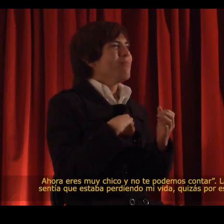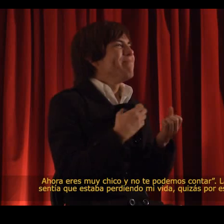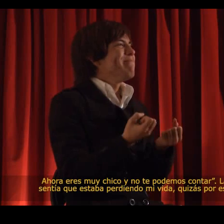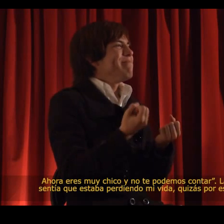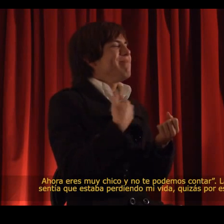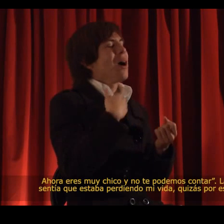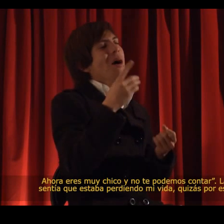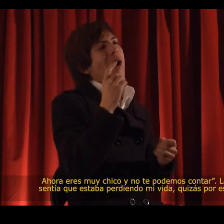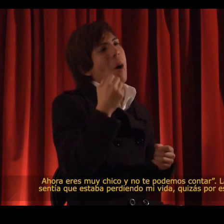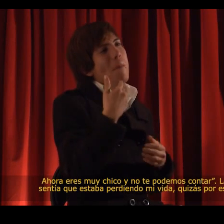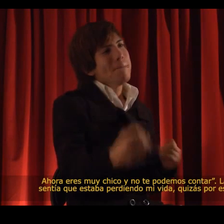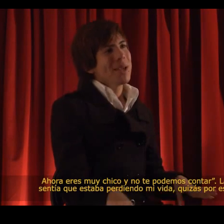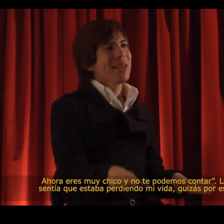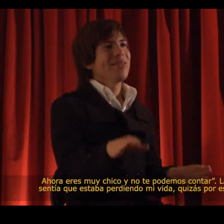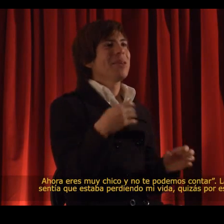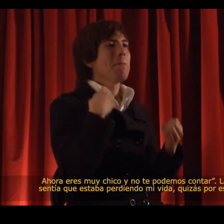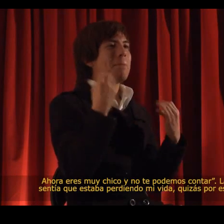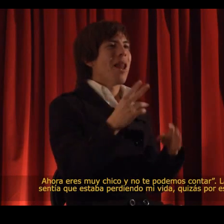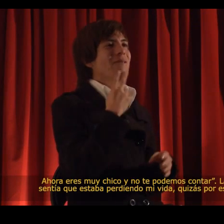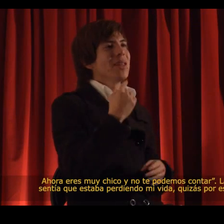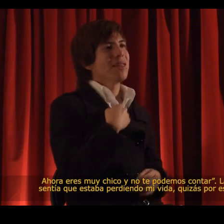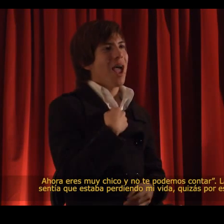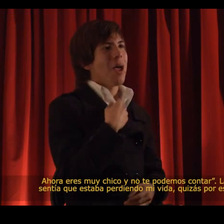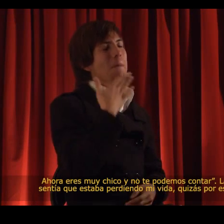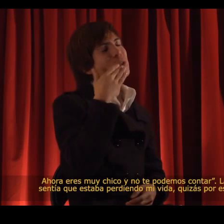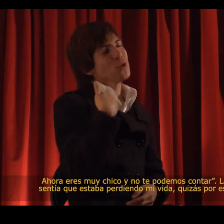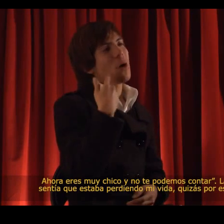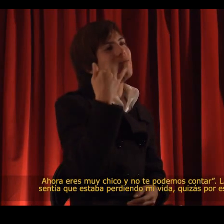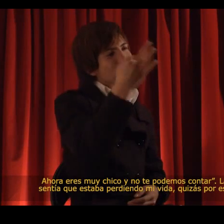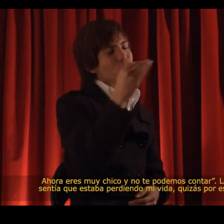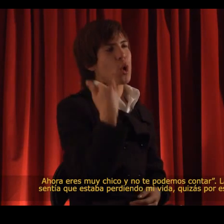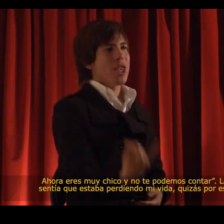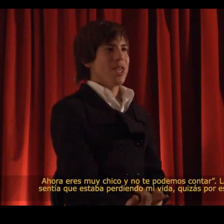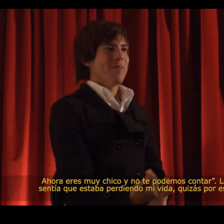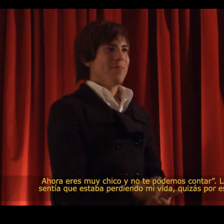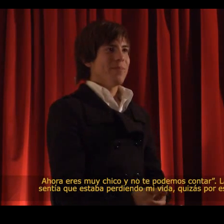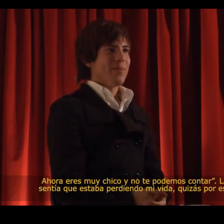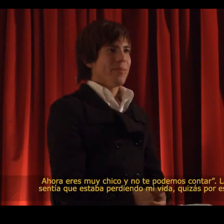I felt that my life was wasting away when I could have a better life as a gay person.